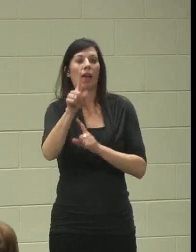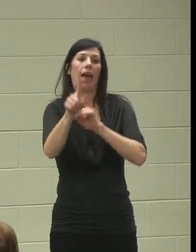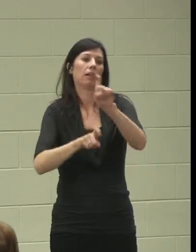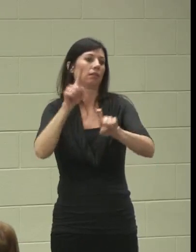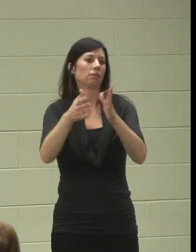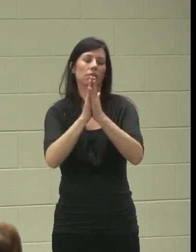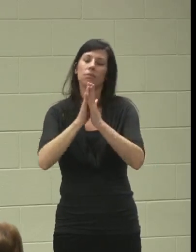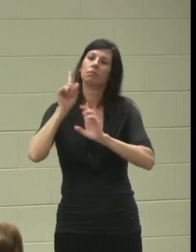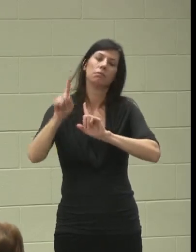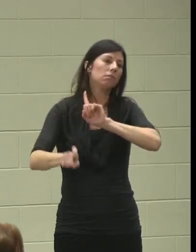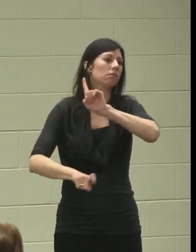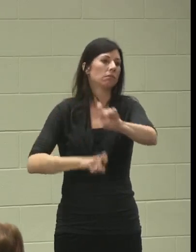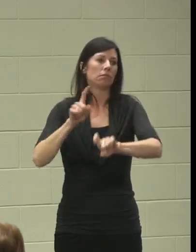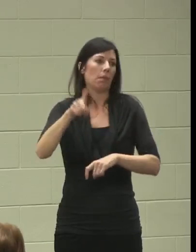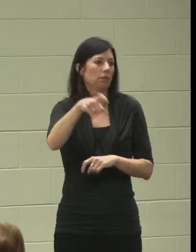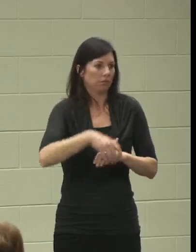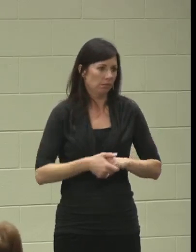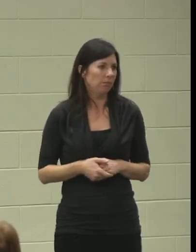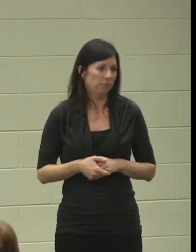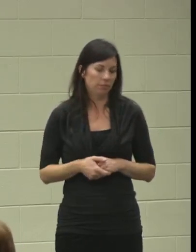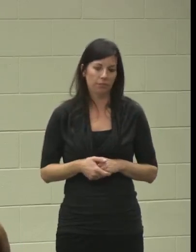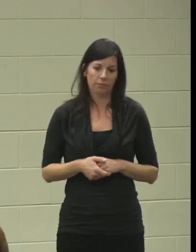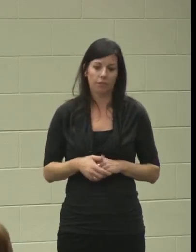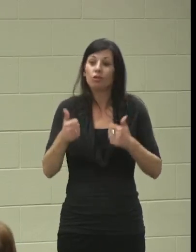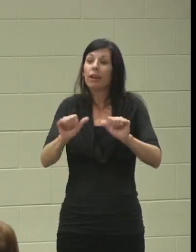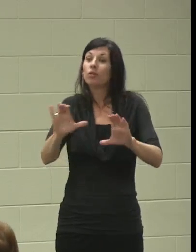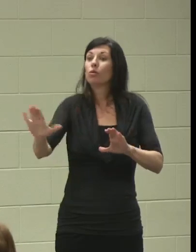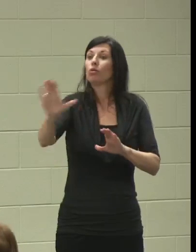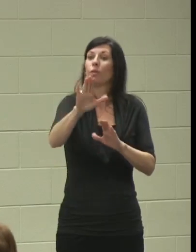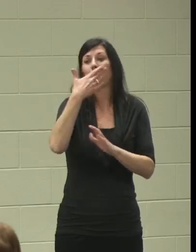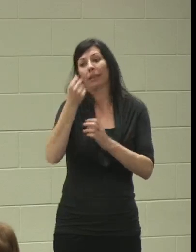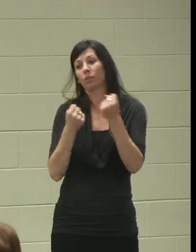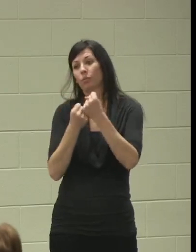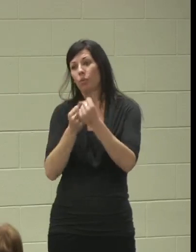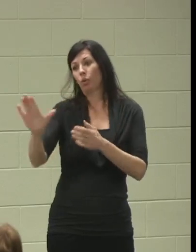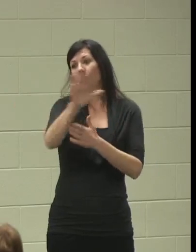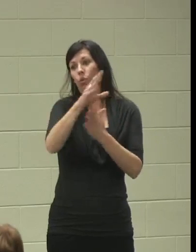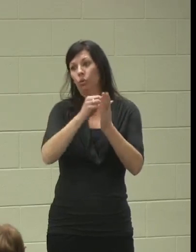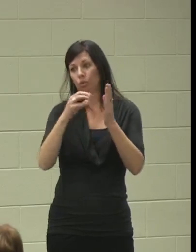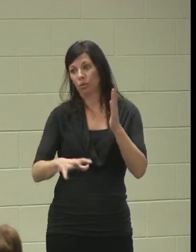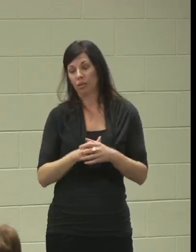as possible and try to do your best to support your student, because your job, in my opinion,